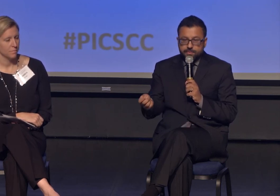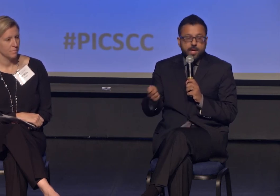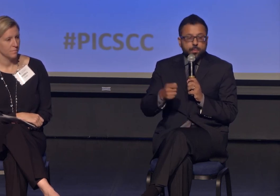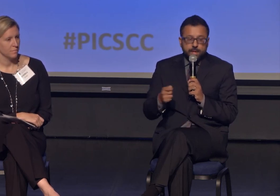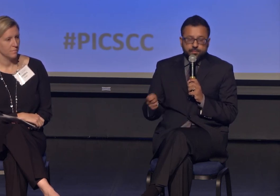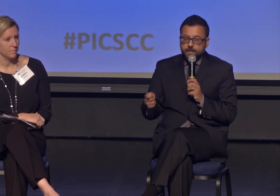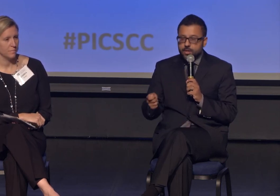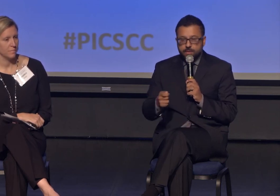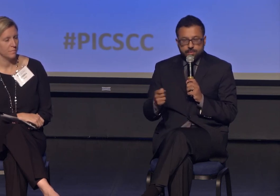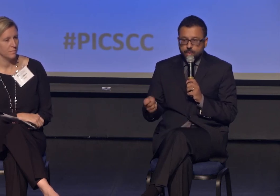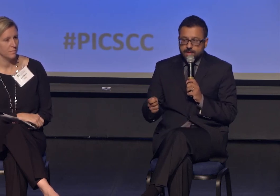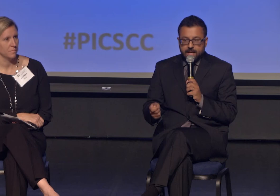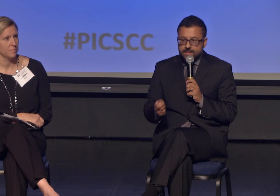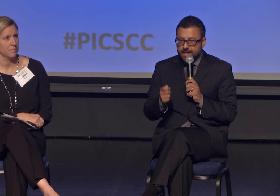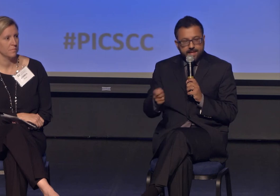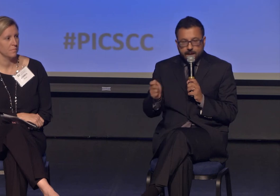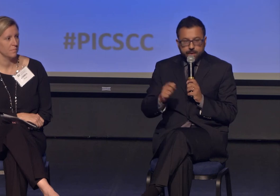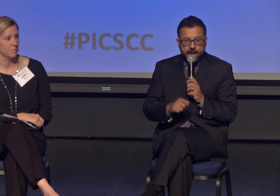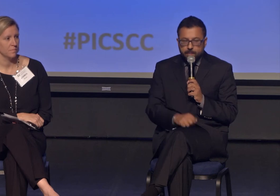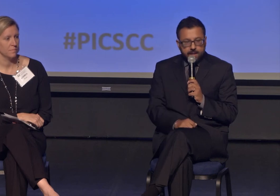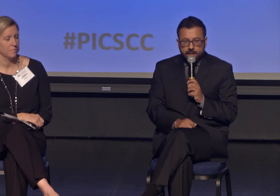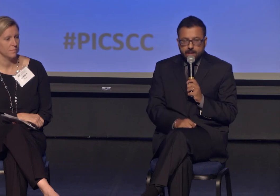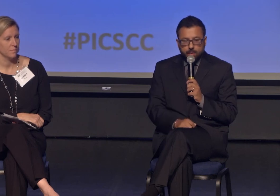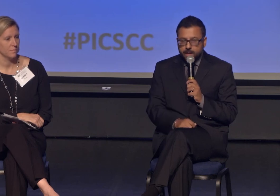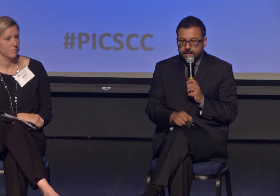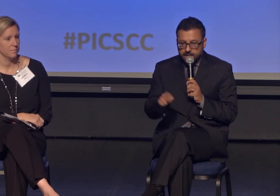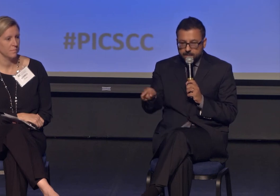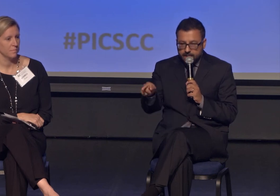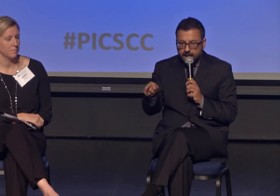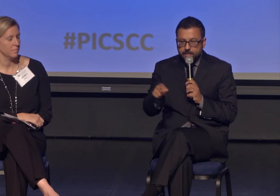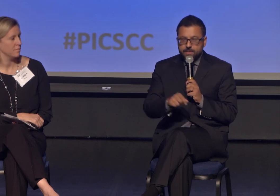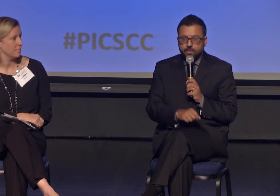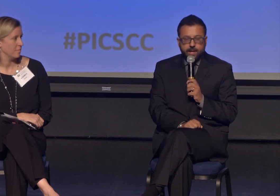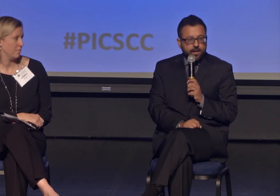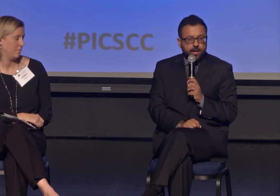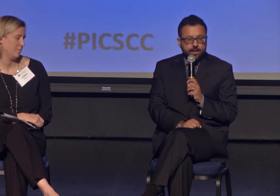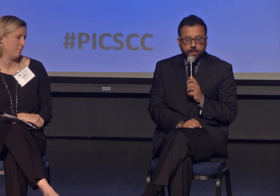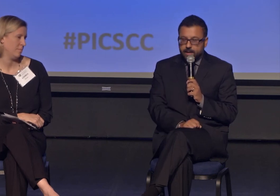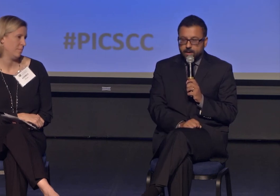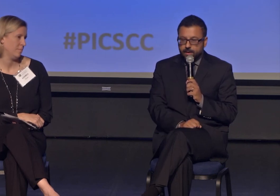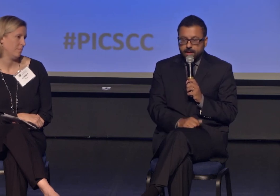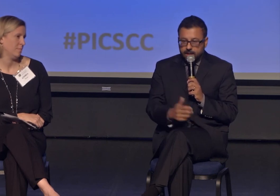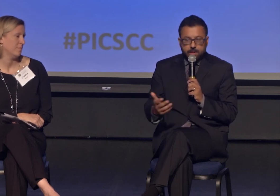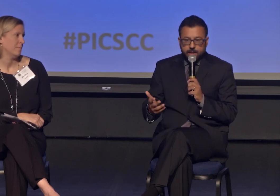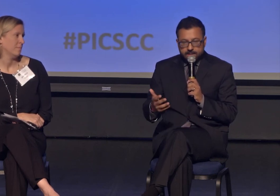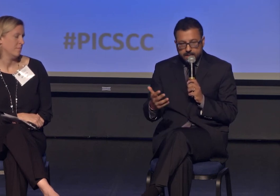read from each other's holy text. That wouldn't happen in India or Pakistan, but happens in the United States